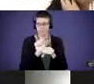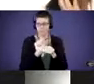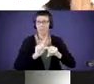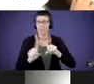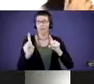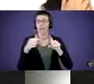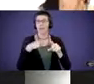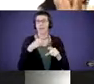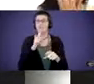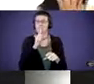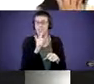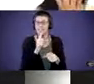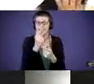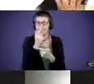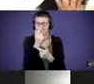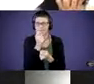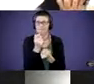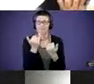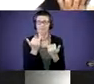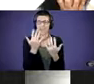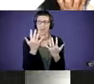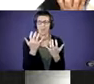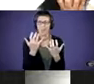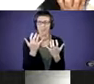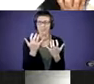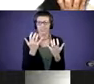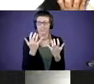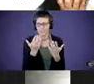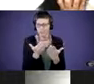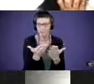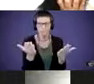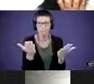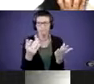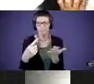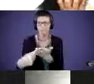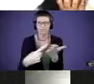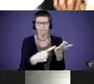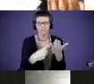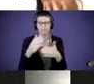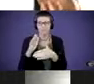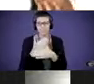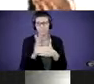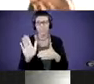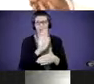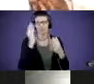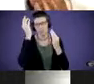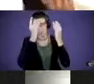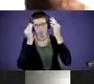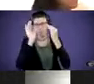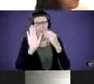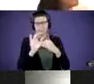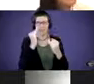in handing this over and letting you guys share your thoughts and your ideas and plans.